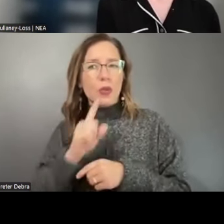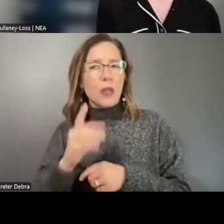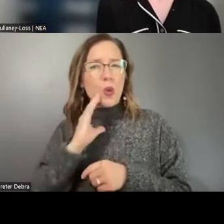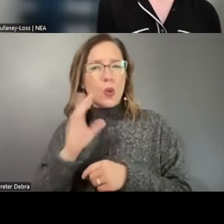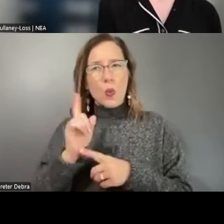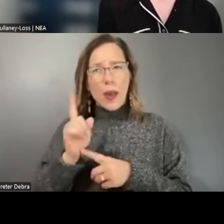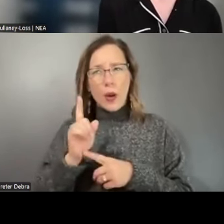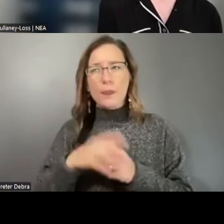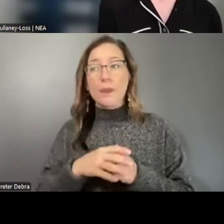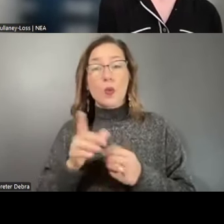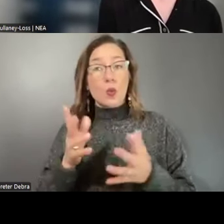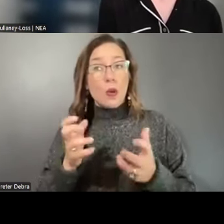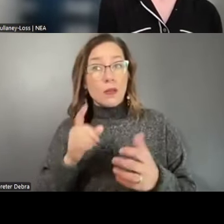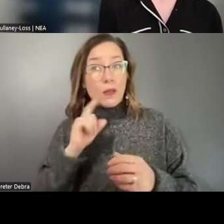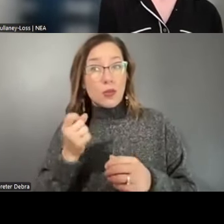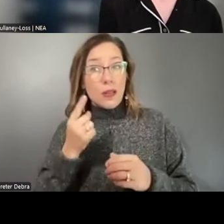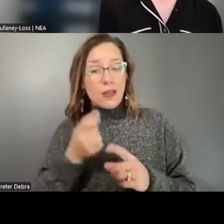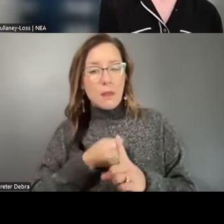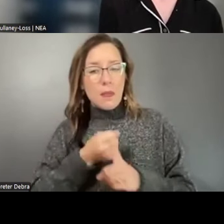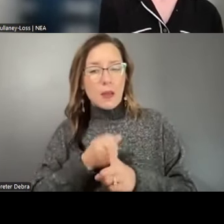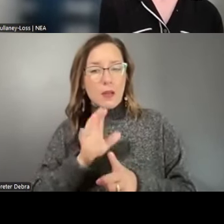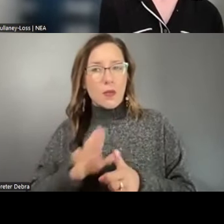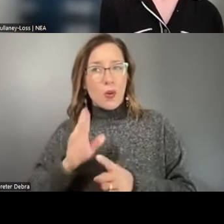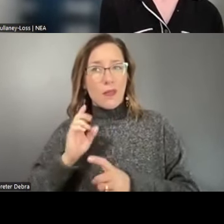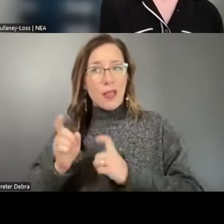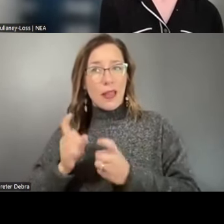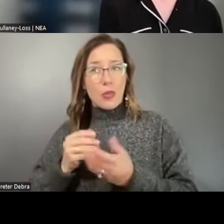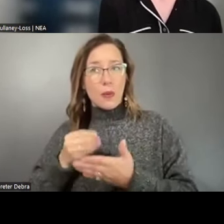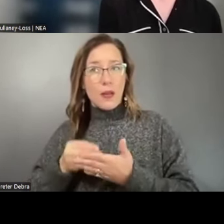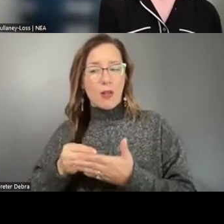to understand the impact of your philanthropy dollars, if you want them to reach artists,